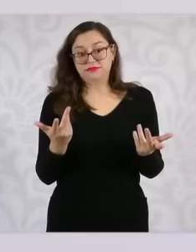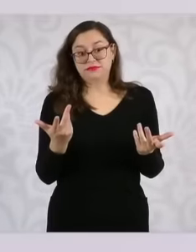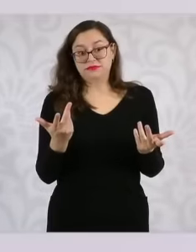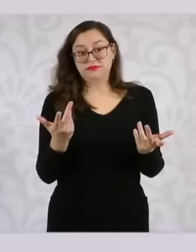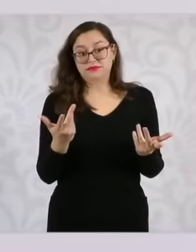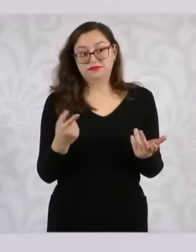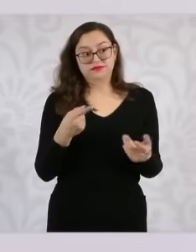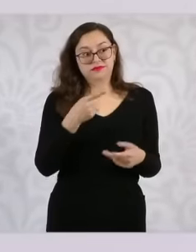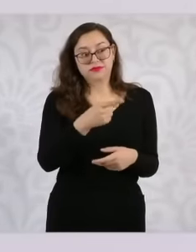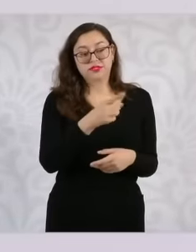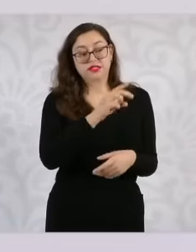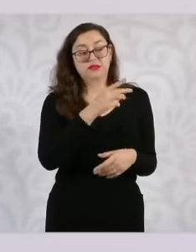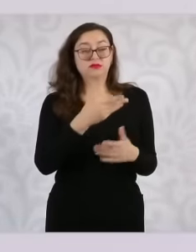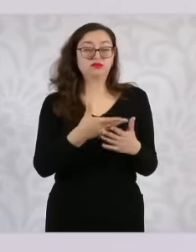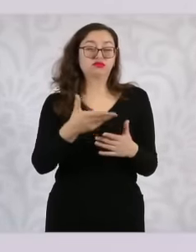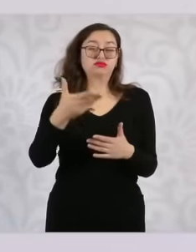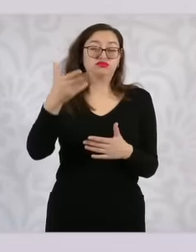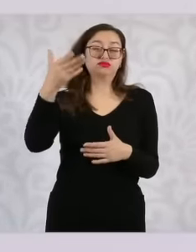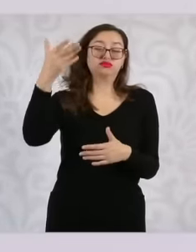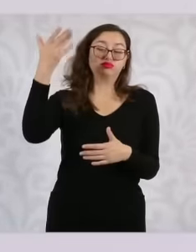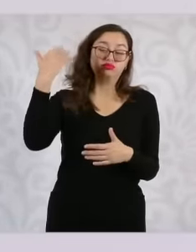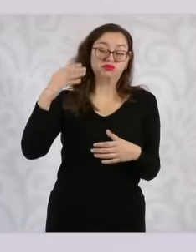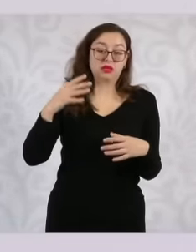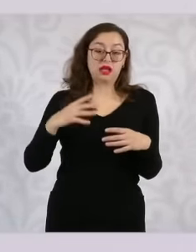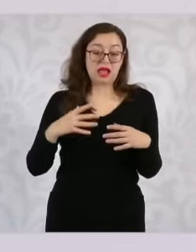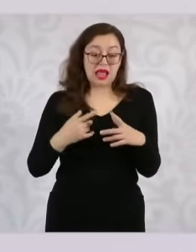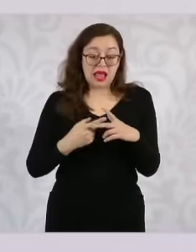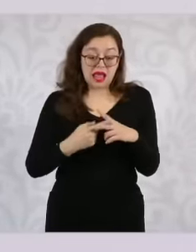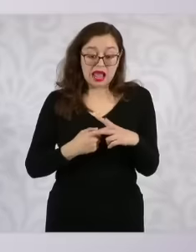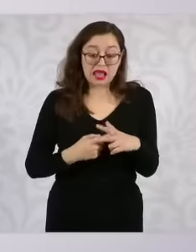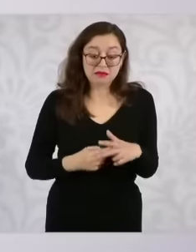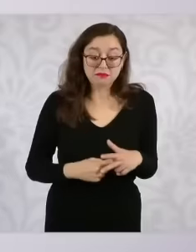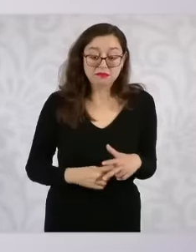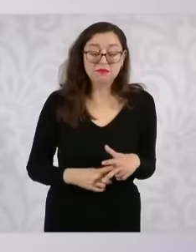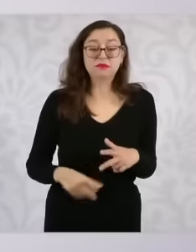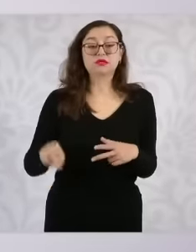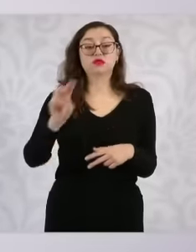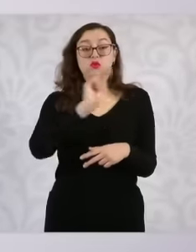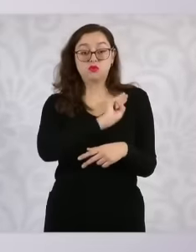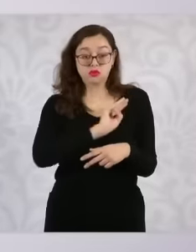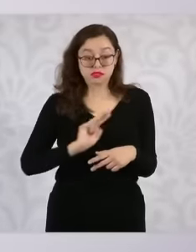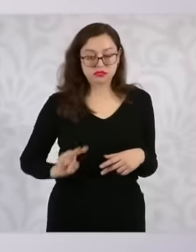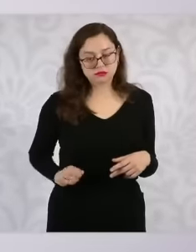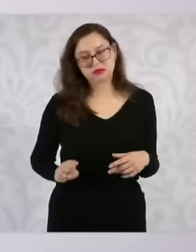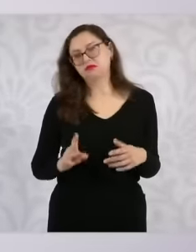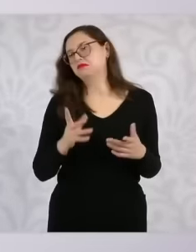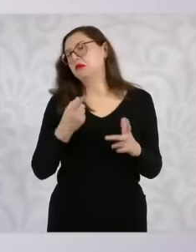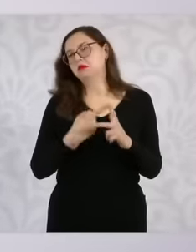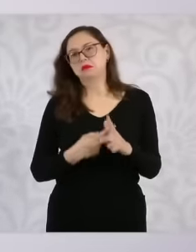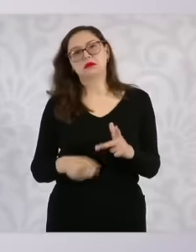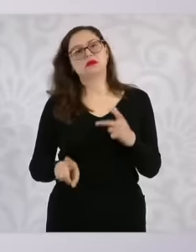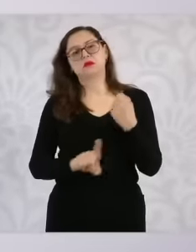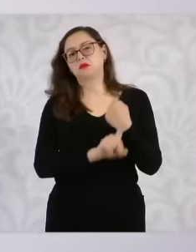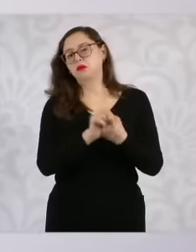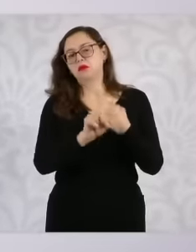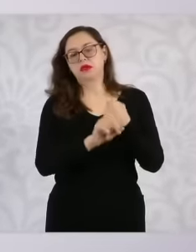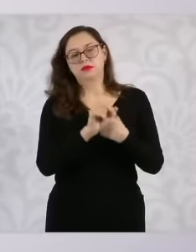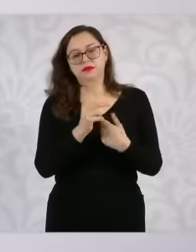municipalities of the Urbanization that have been carrying problems, they are also areas that